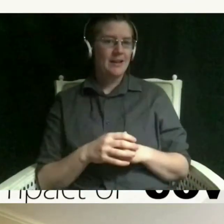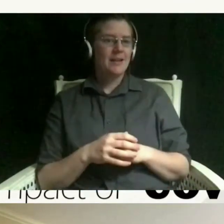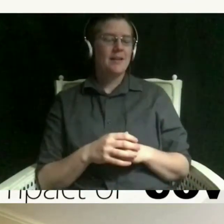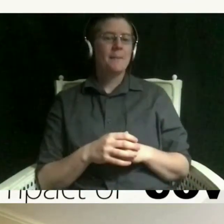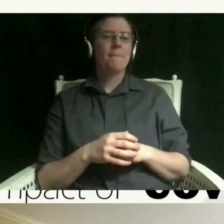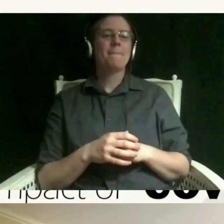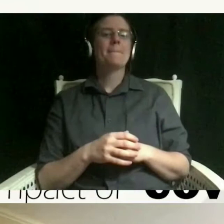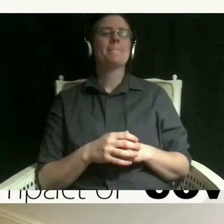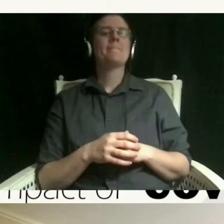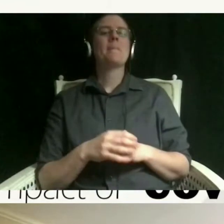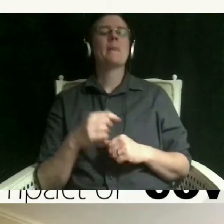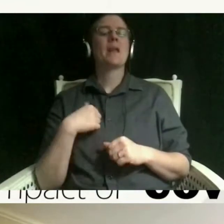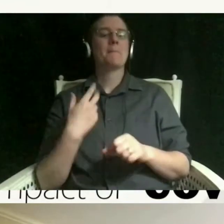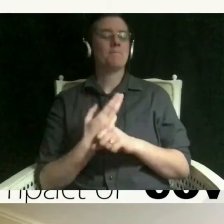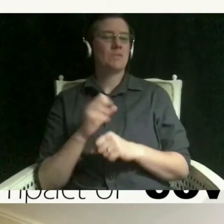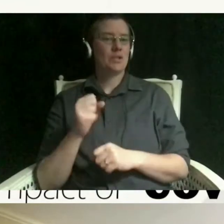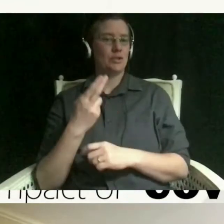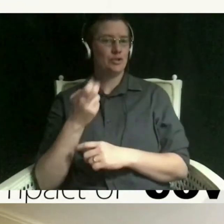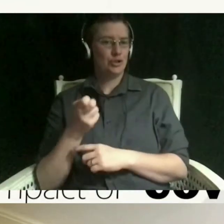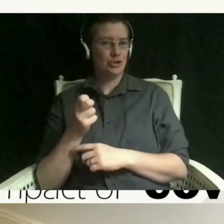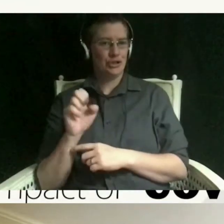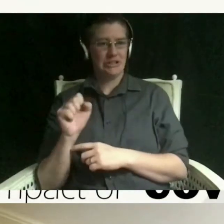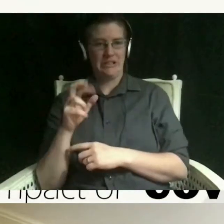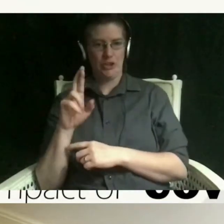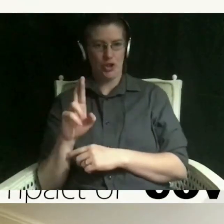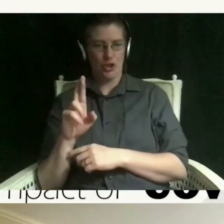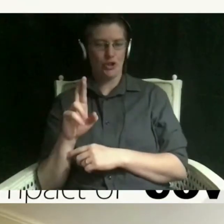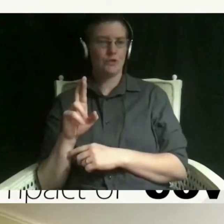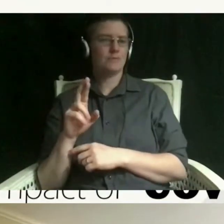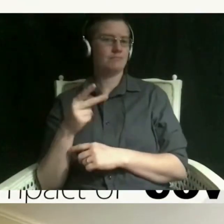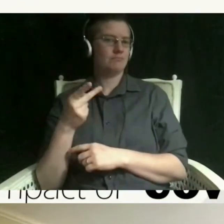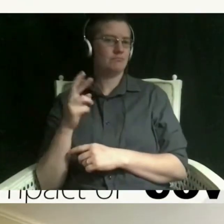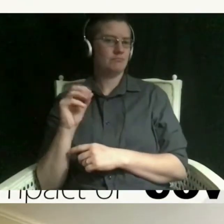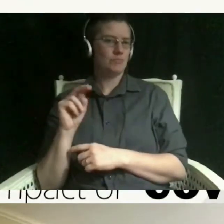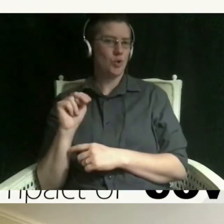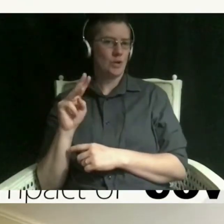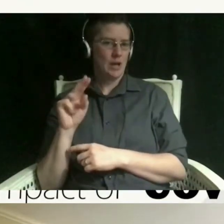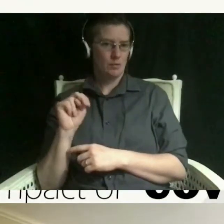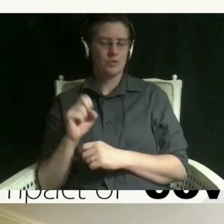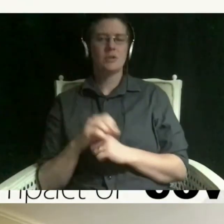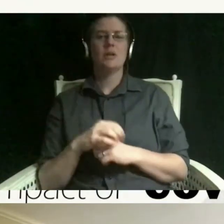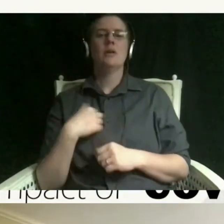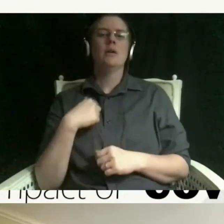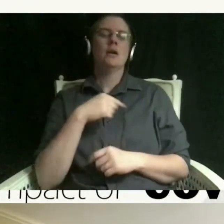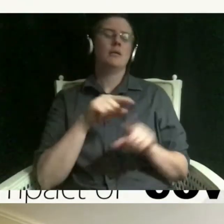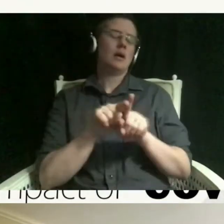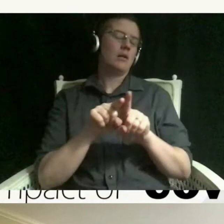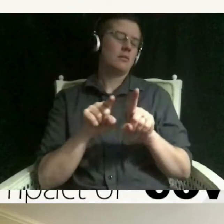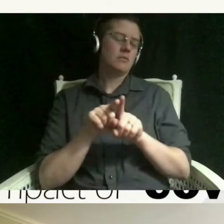pronouns and um i also love uh you celebrate diversity so i'm really happy to be part of